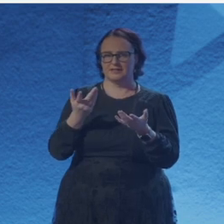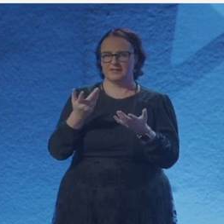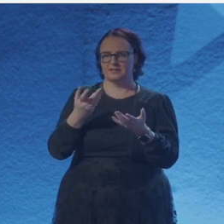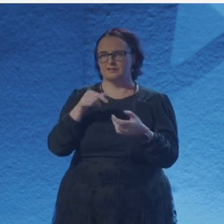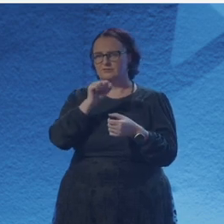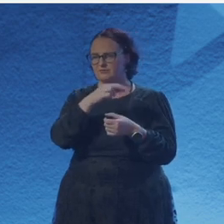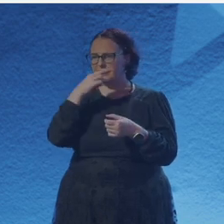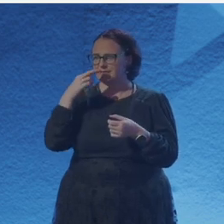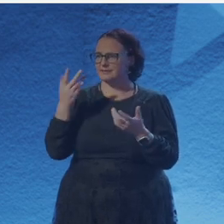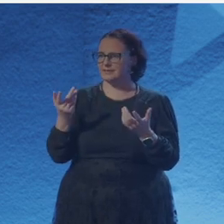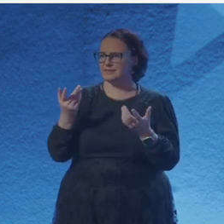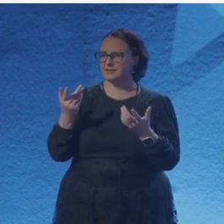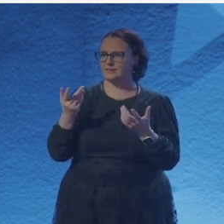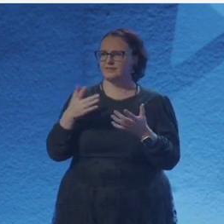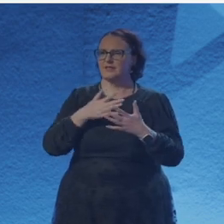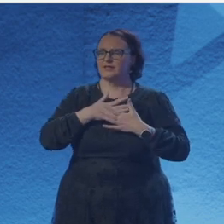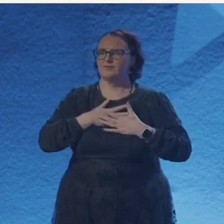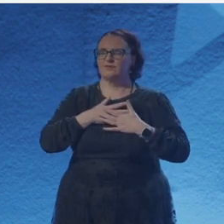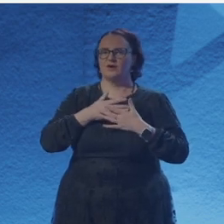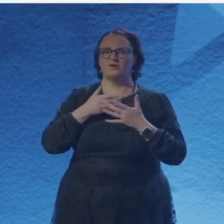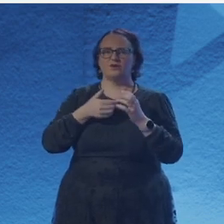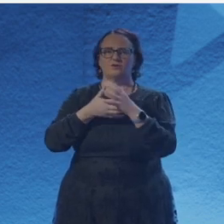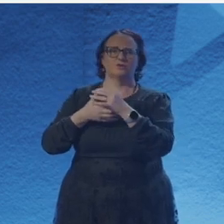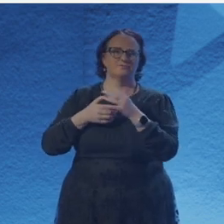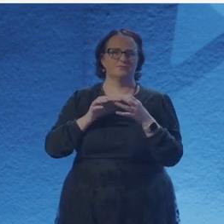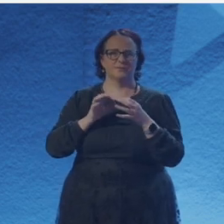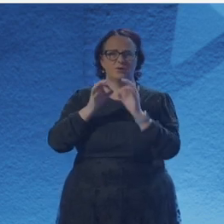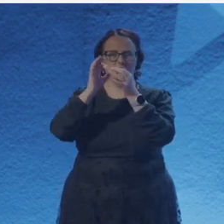in my medical device class could not prepare me for the eternity